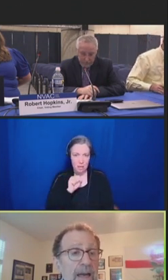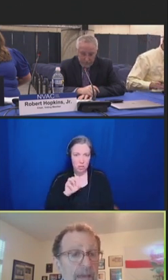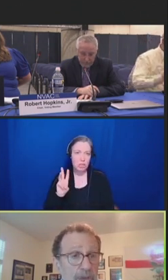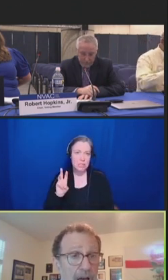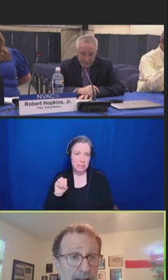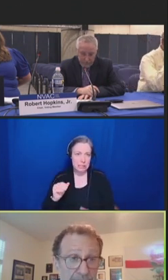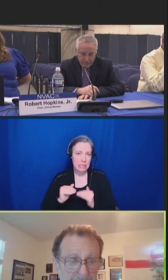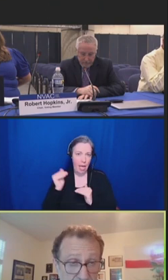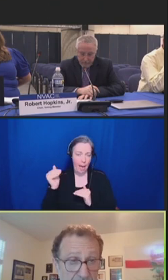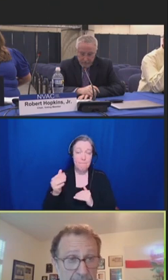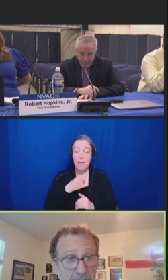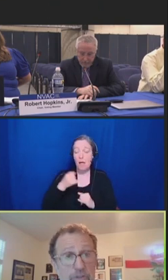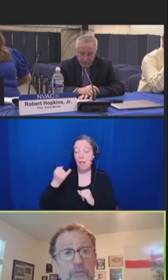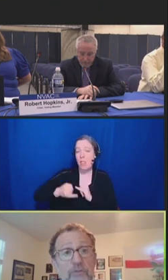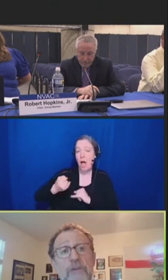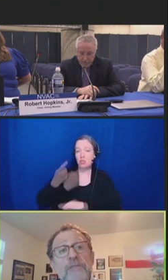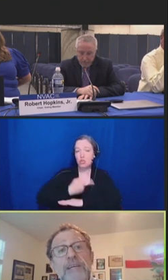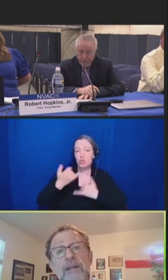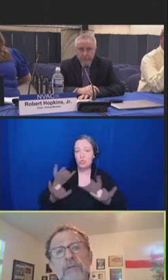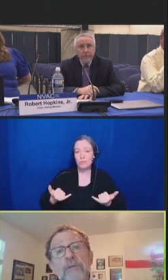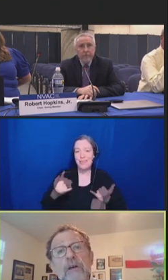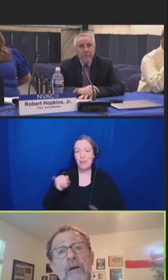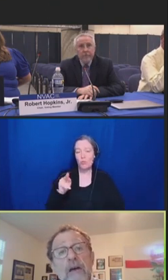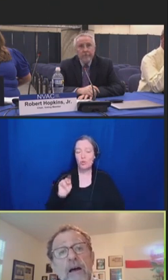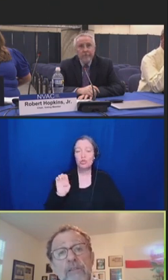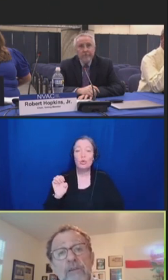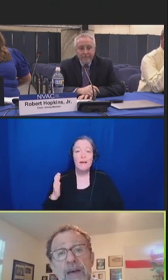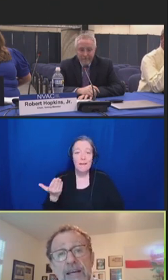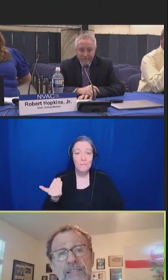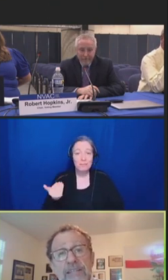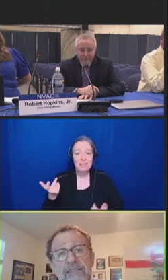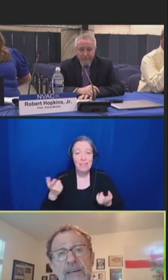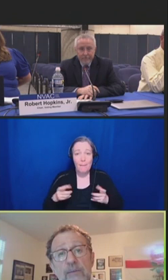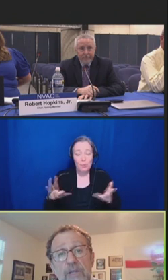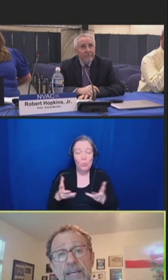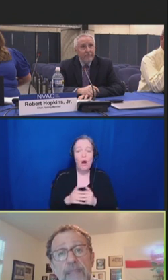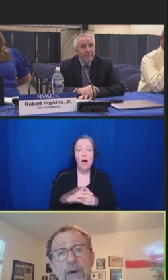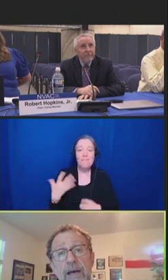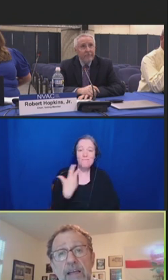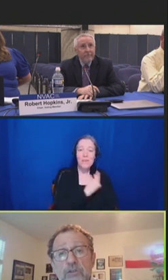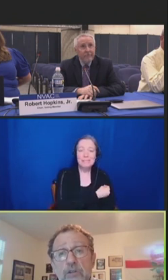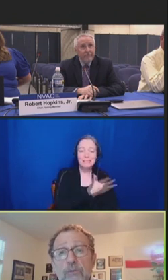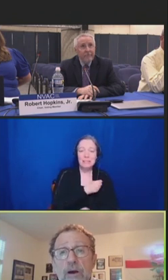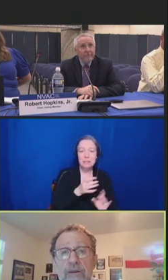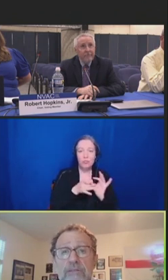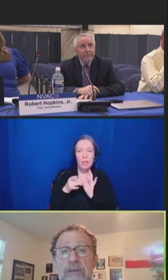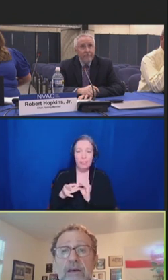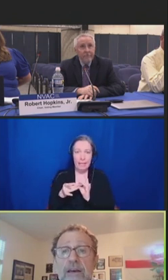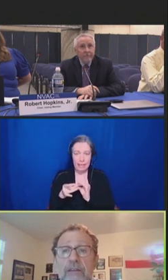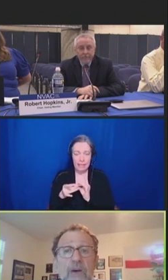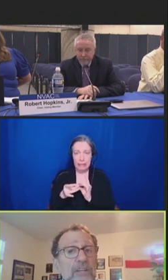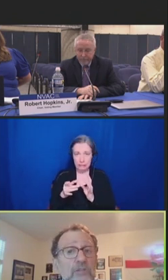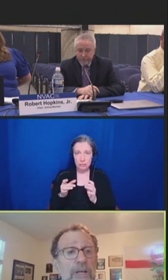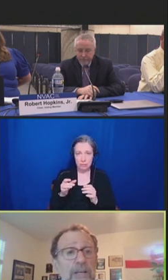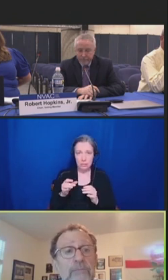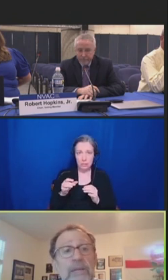And finally, today, June 15th, the Vaccines and Related Biological Products Advisory Committee